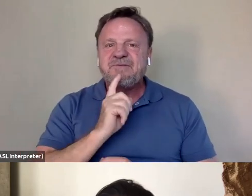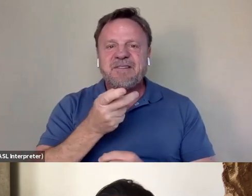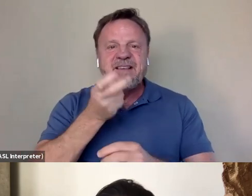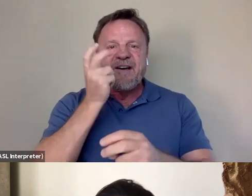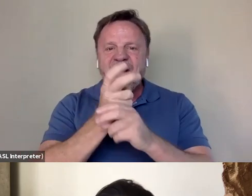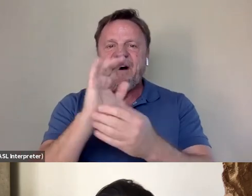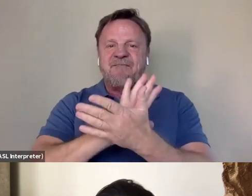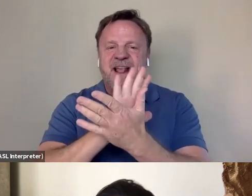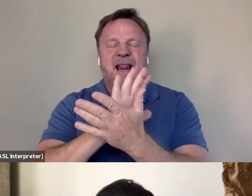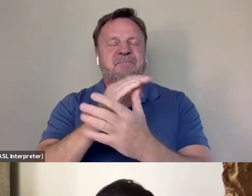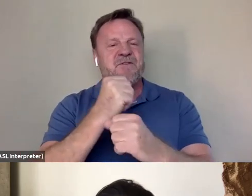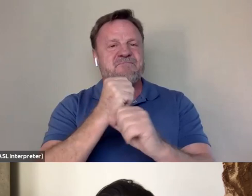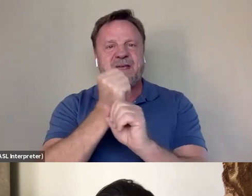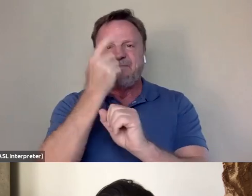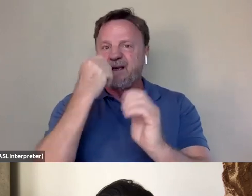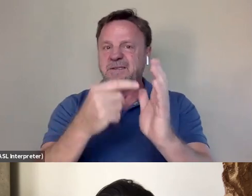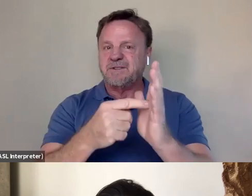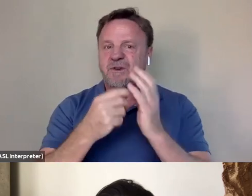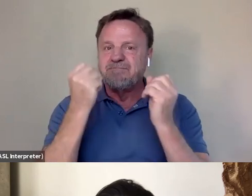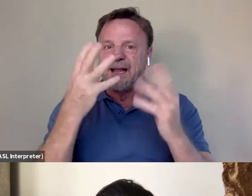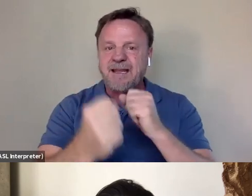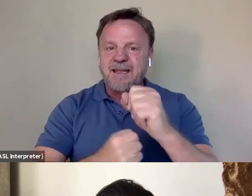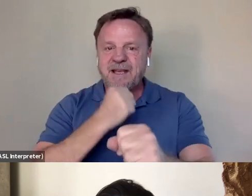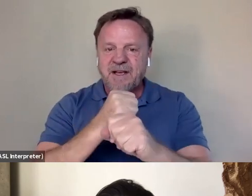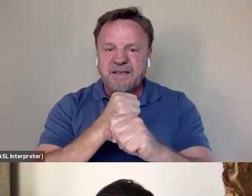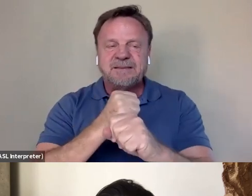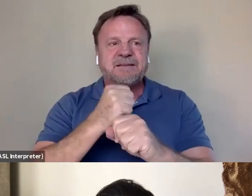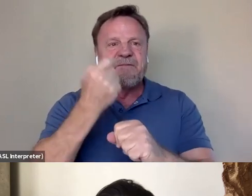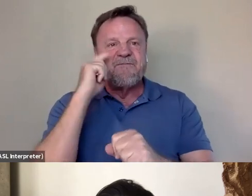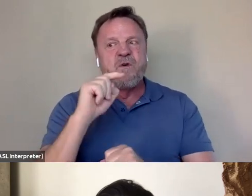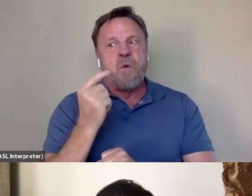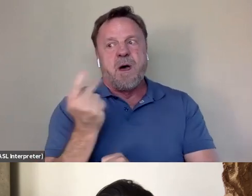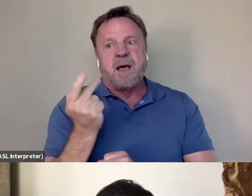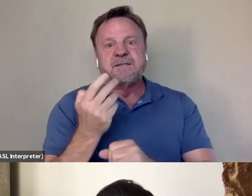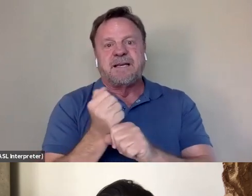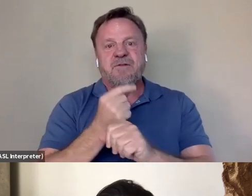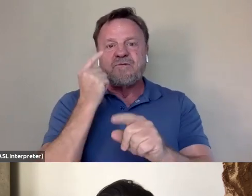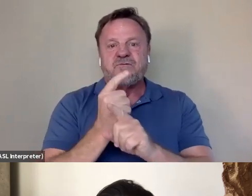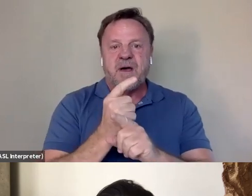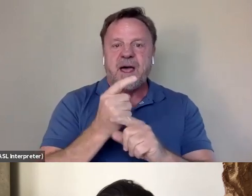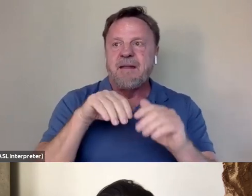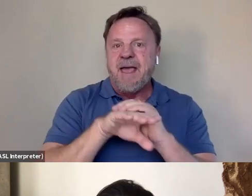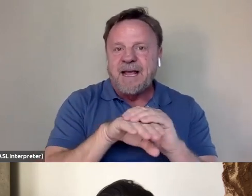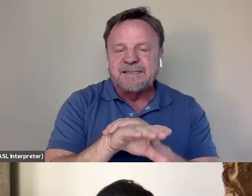as he knows, 'cause it took many years, you know, for us to get the right access and the right permissions